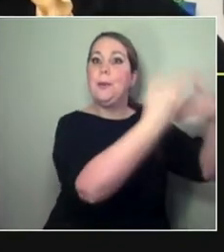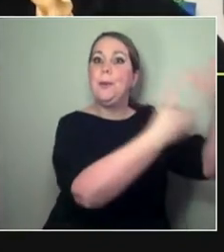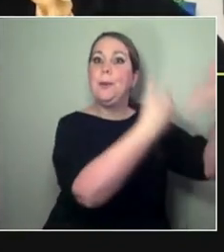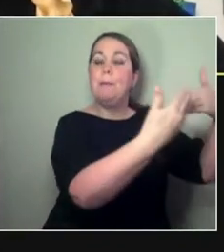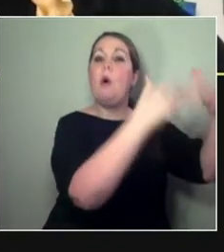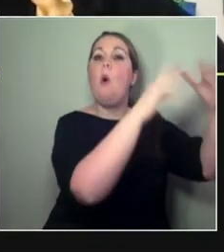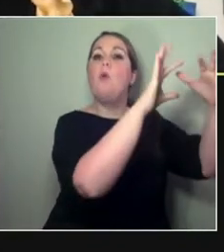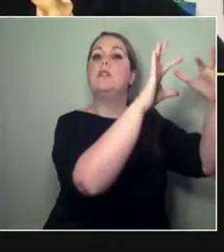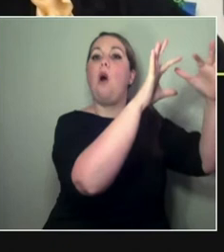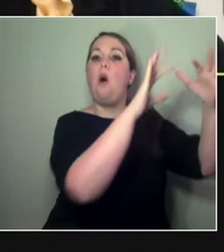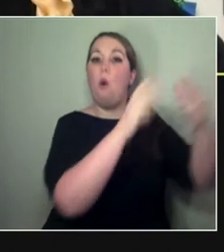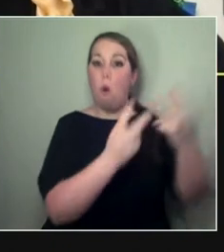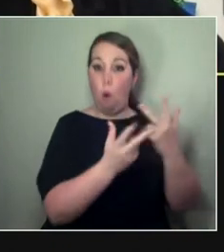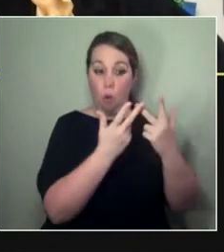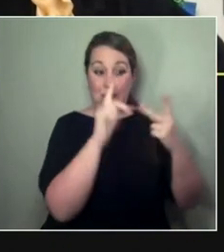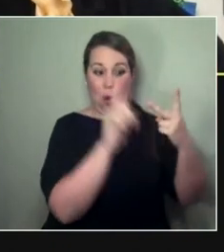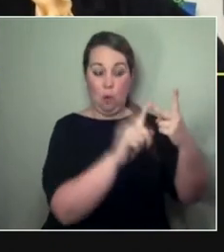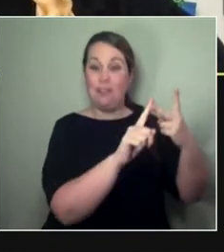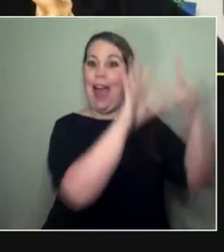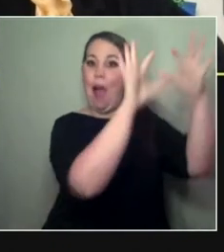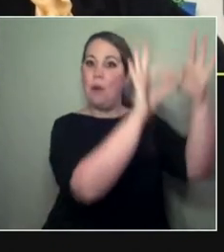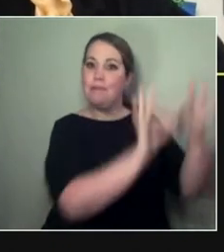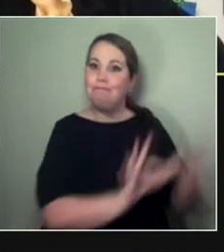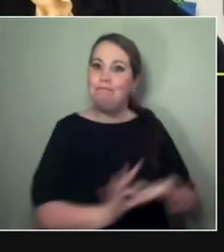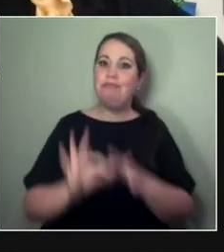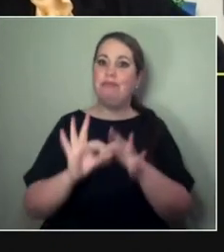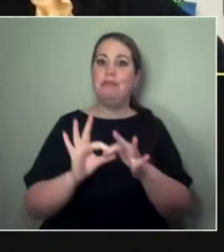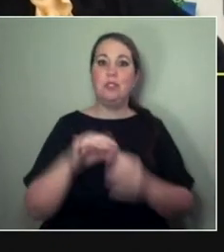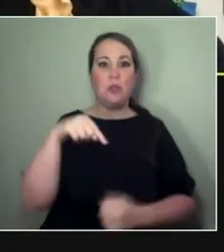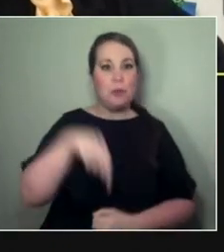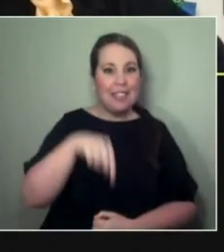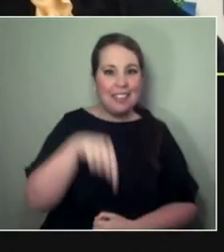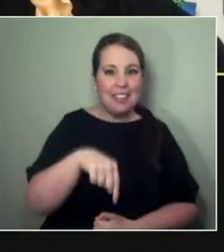So, yeah, I think there feels like there's an openness maybe